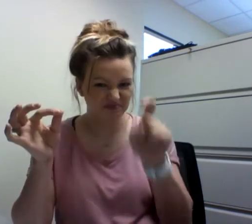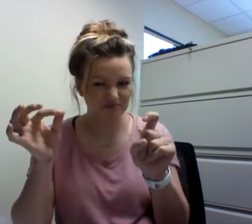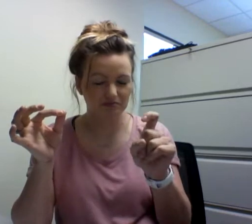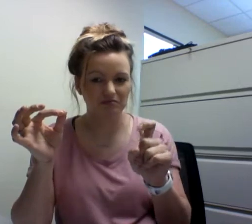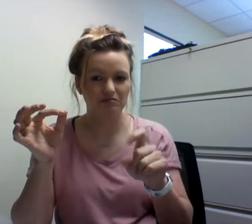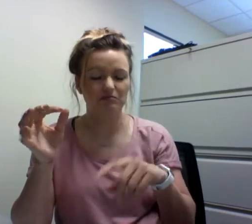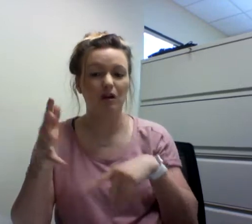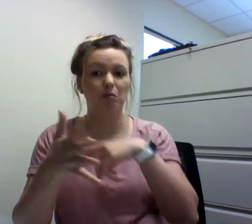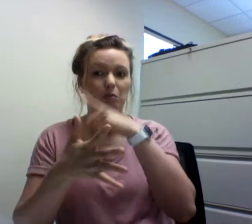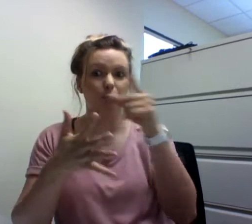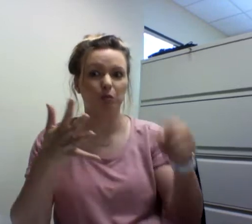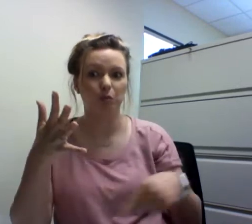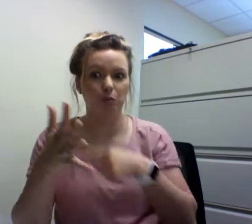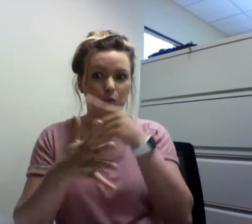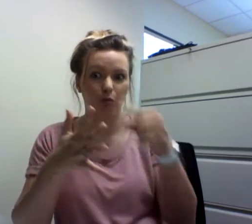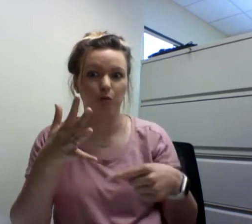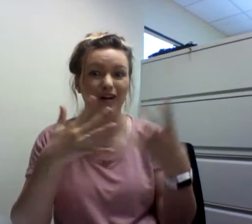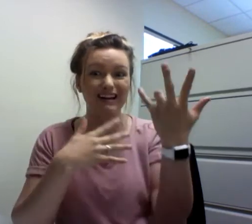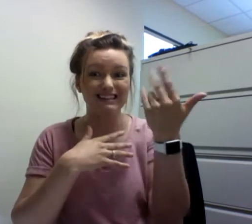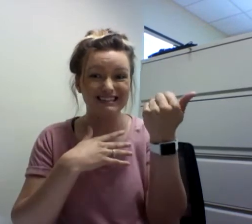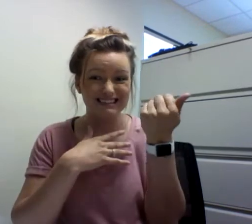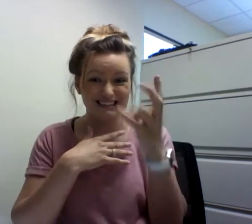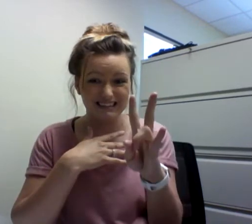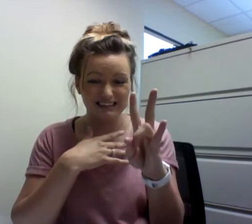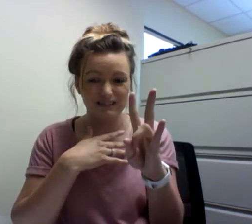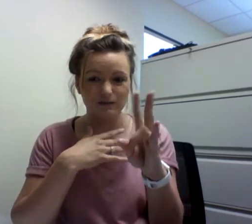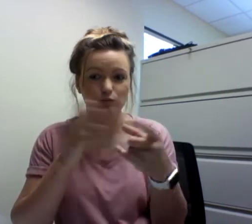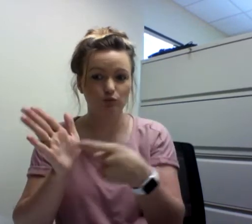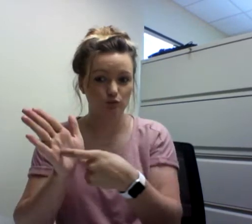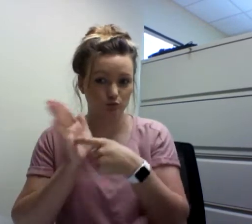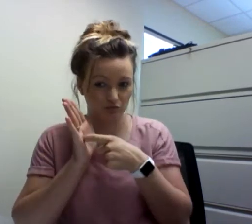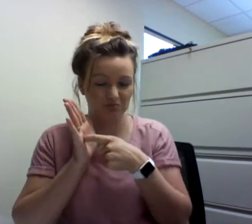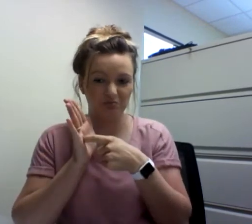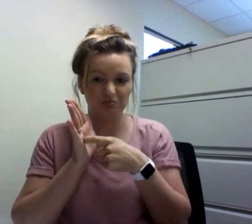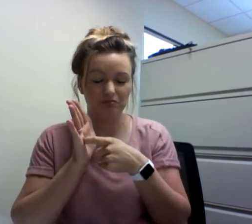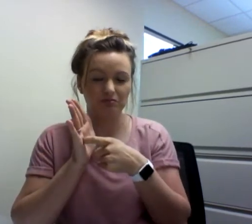. All languages are required to contain 17 components or requirements.